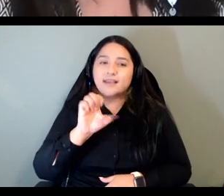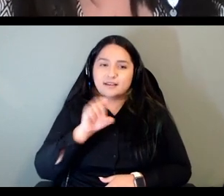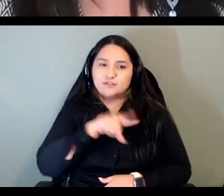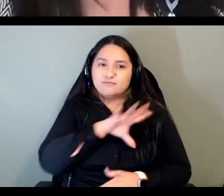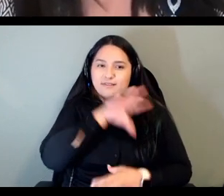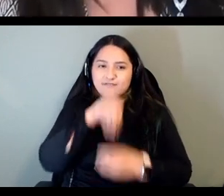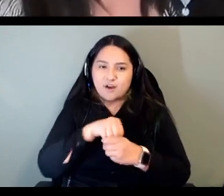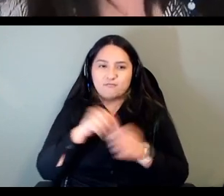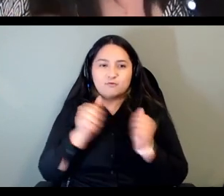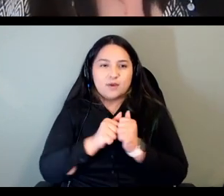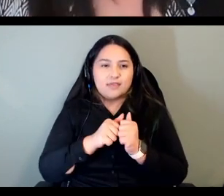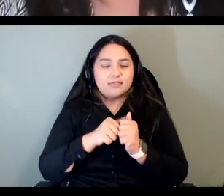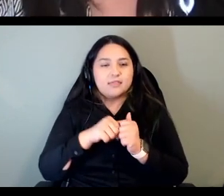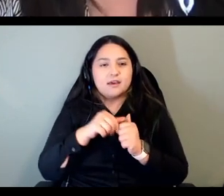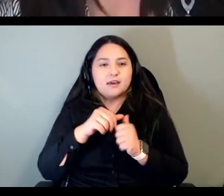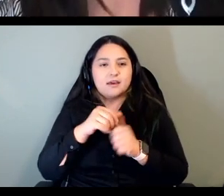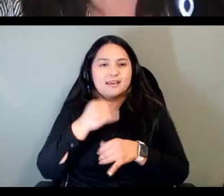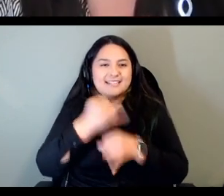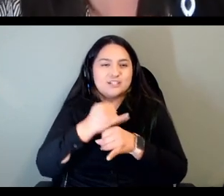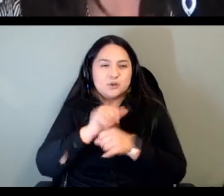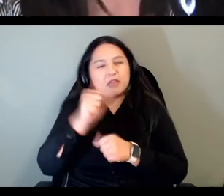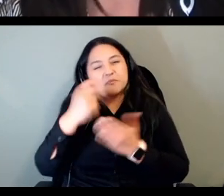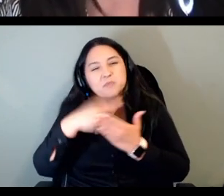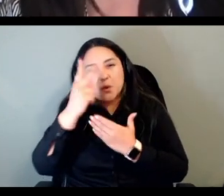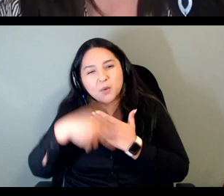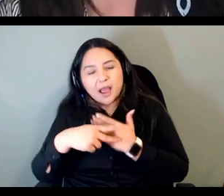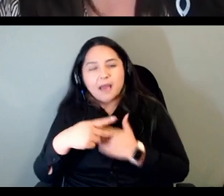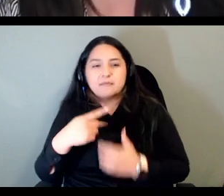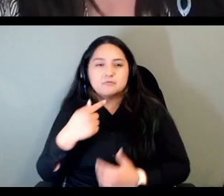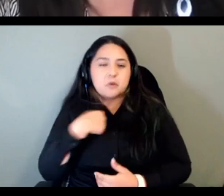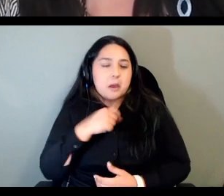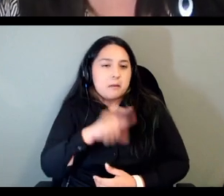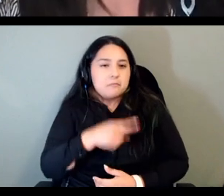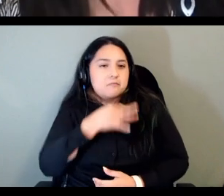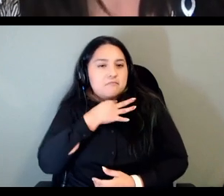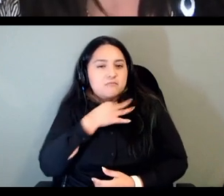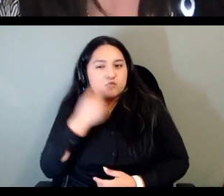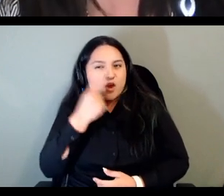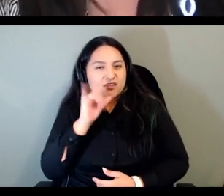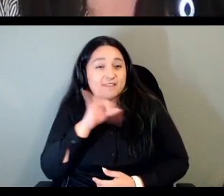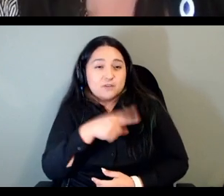and other programs so i wondered if you might want to give a little plug for those types